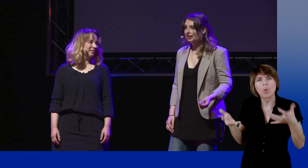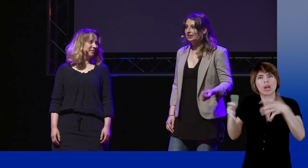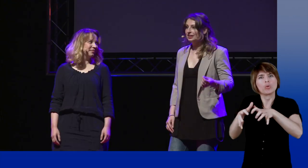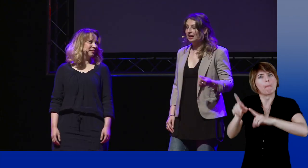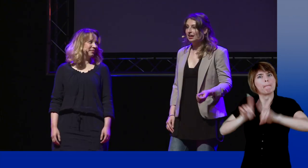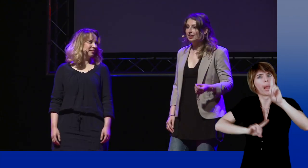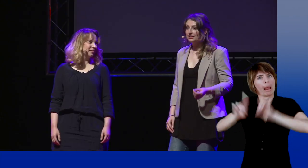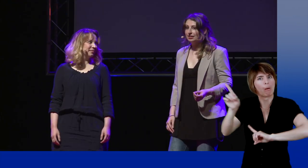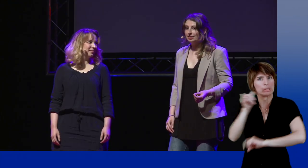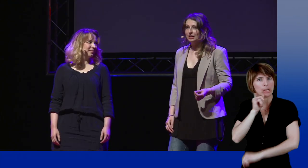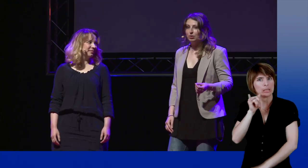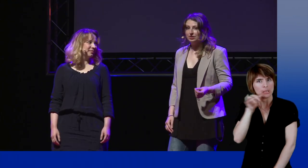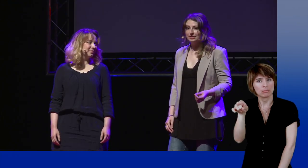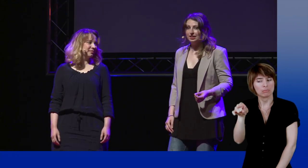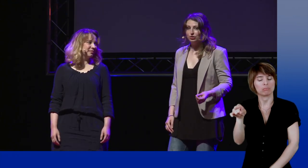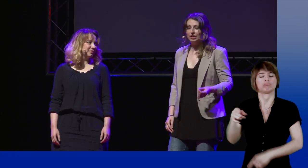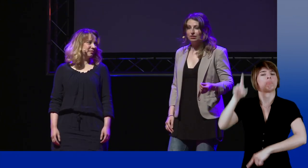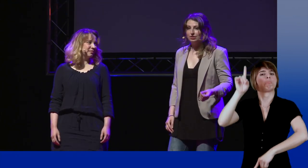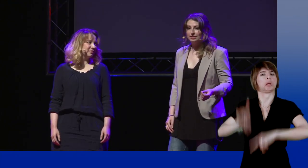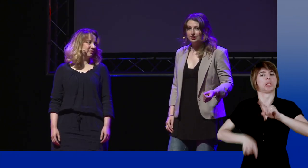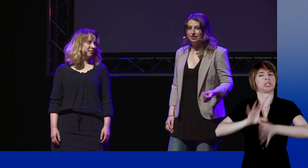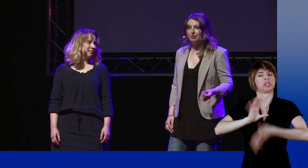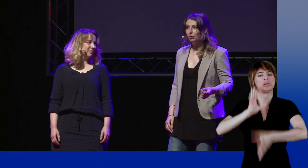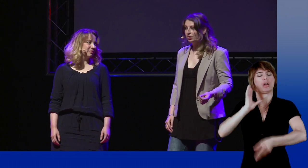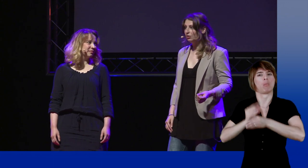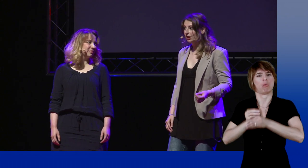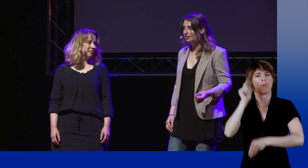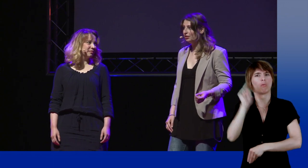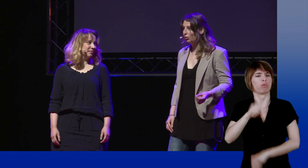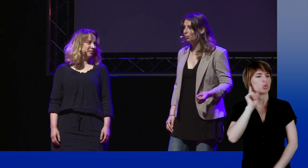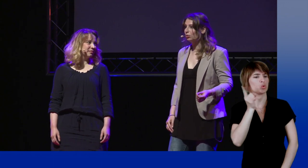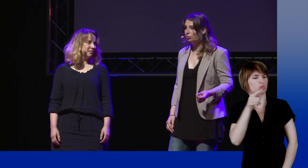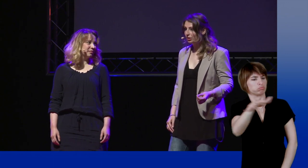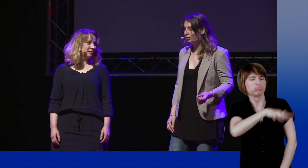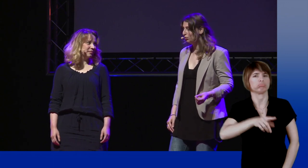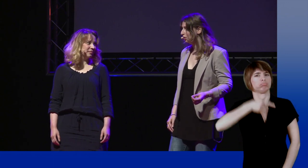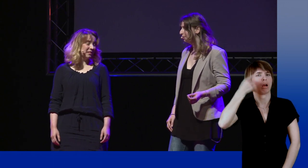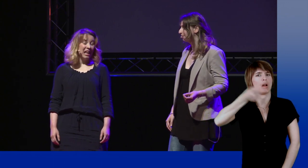and outlawed the use of sign to promote utterance for all deafs.